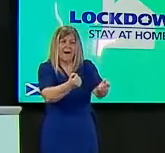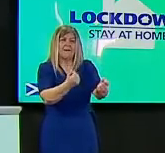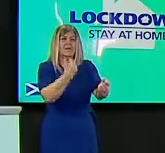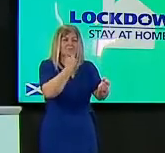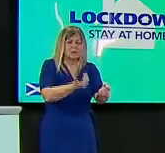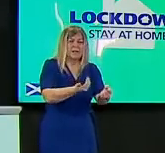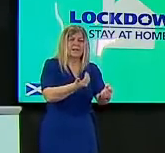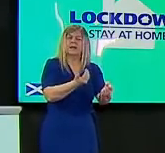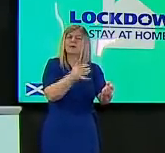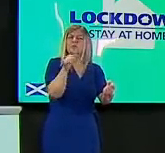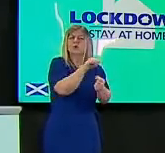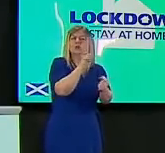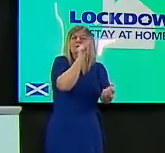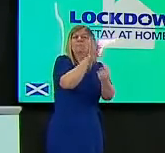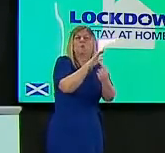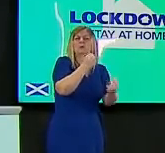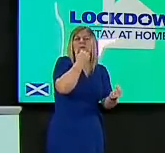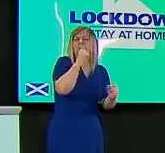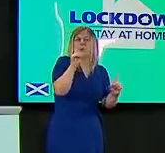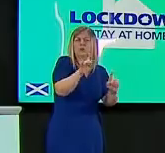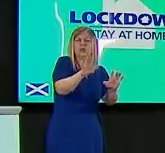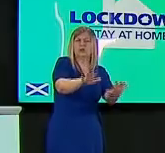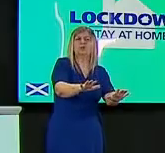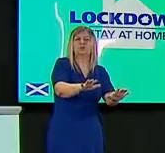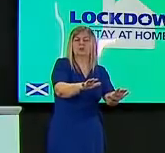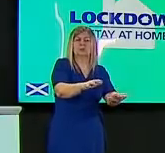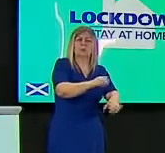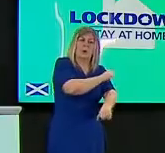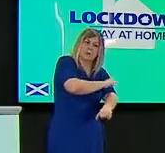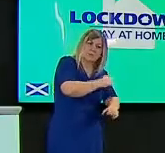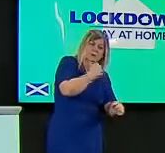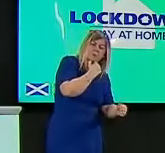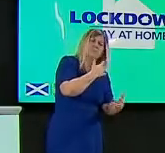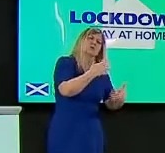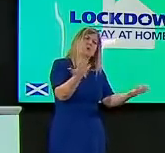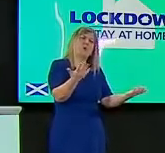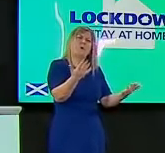become more important than the number of cases we get in terms of easing lockdown thank you